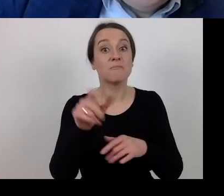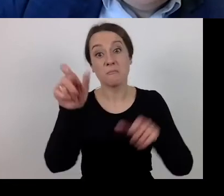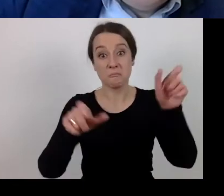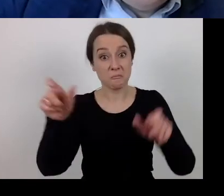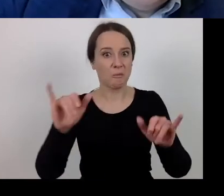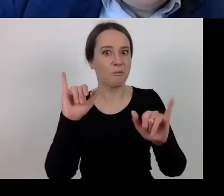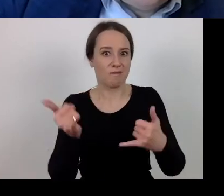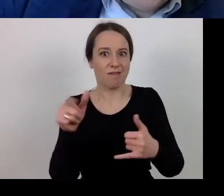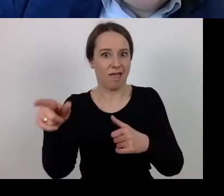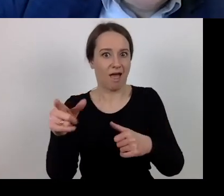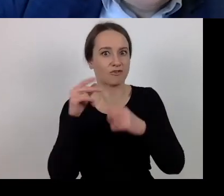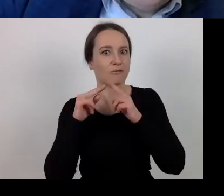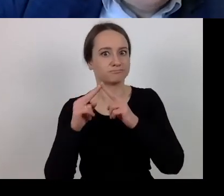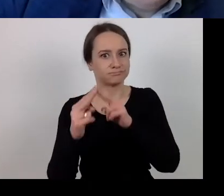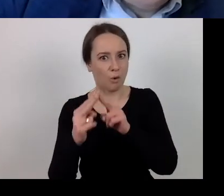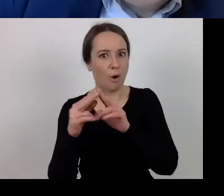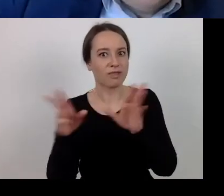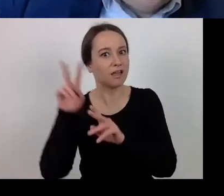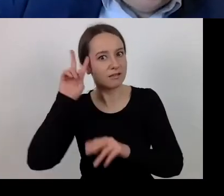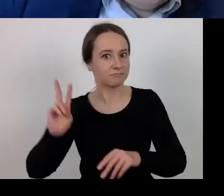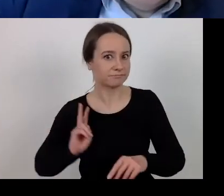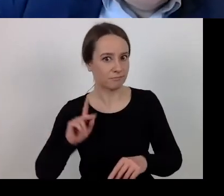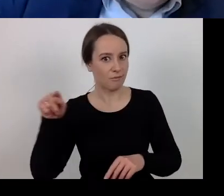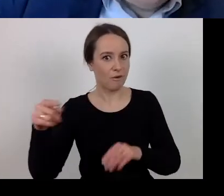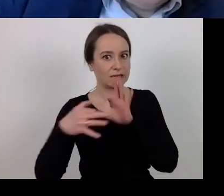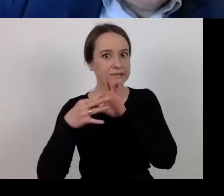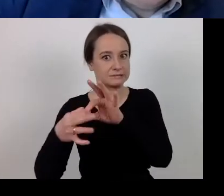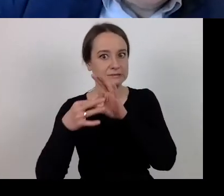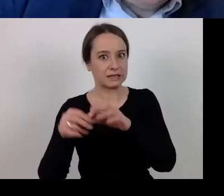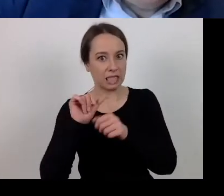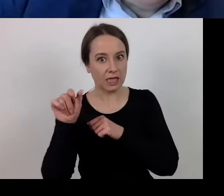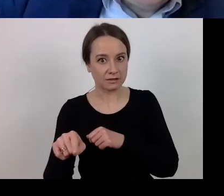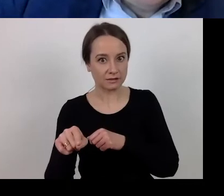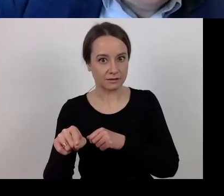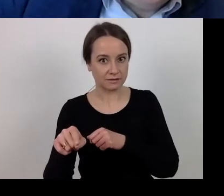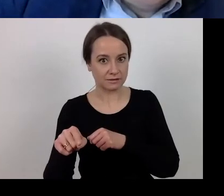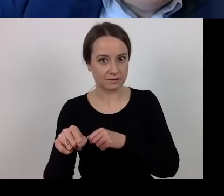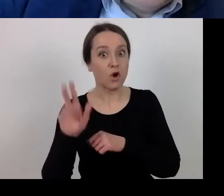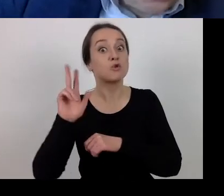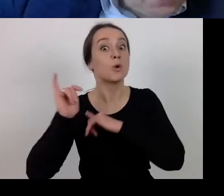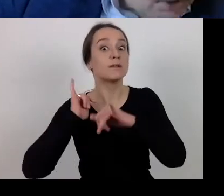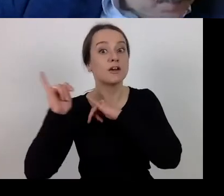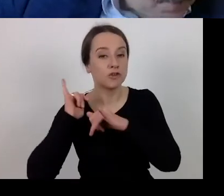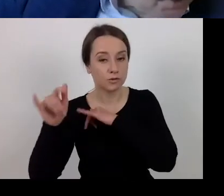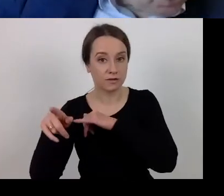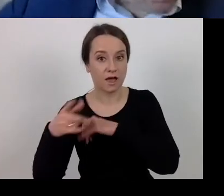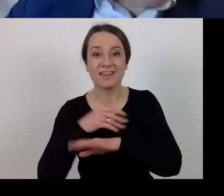with the managing authority. And you need to